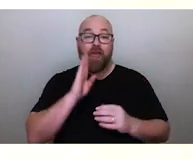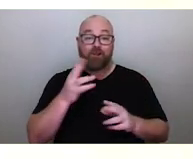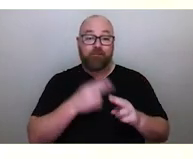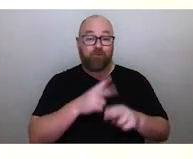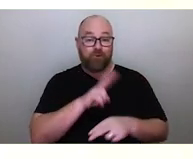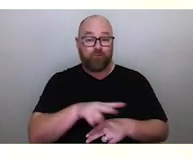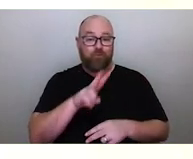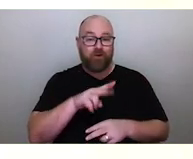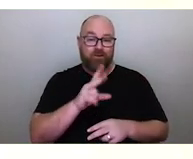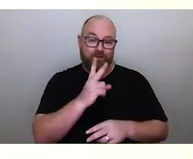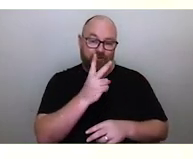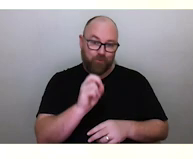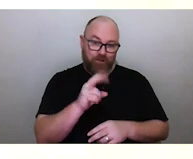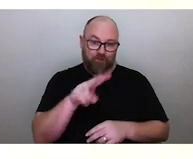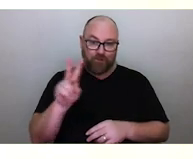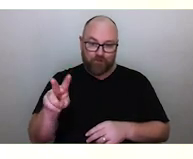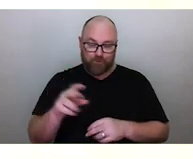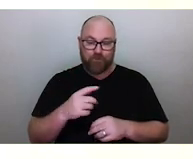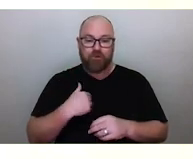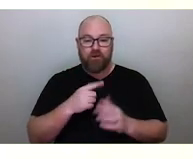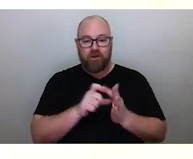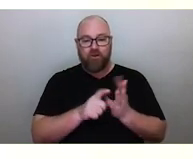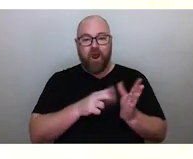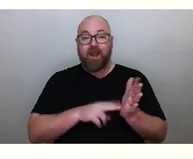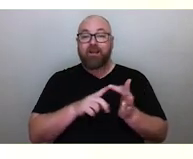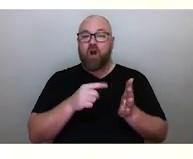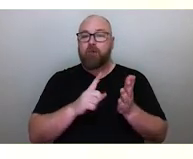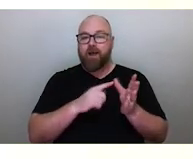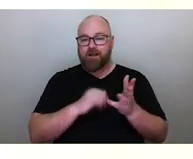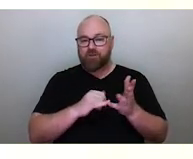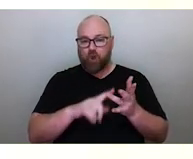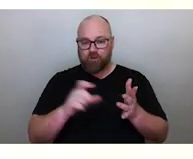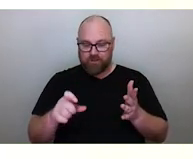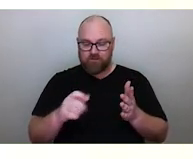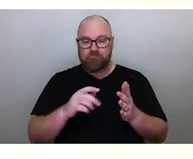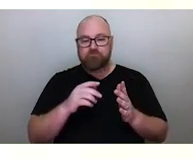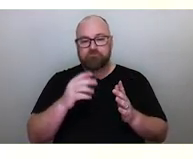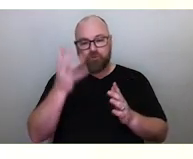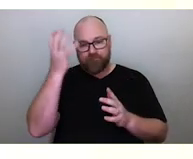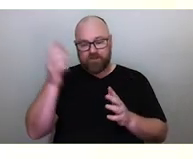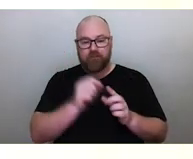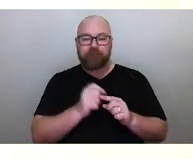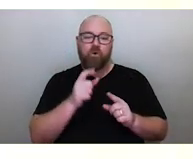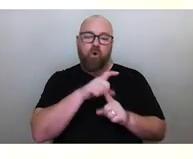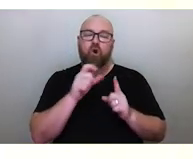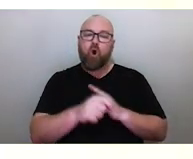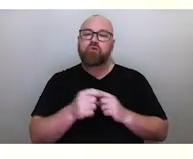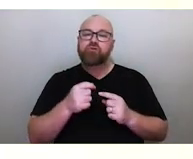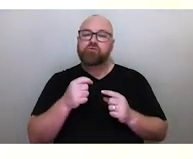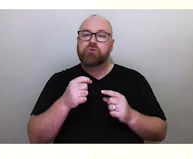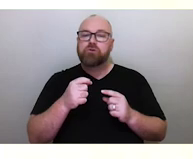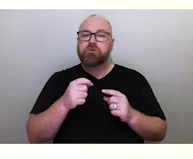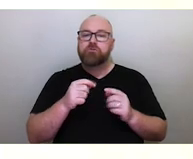My name is Duane Hamacher. I'm an Associate Professor of Cultural Astronomy in the School of Physics at the University of Melbourne.